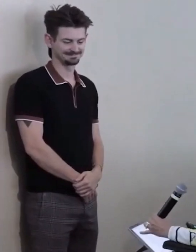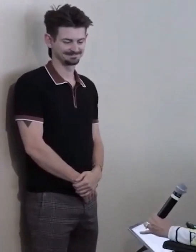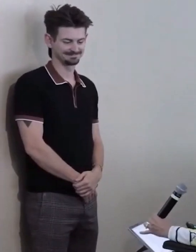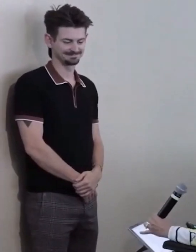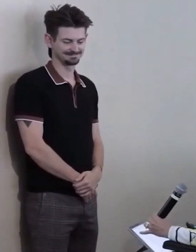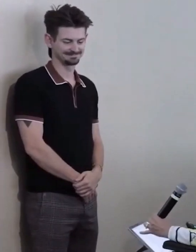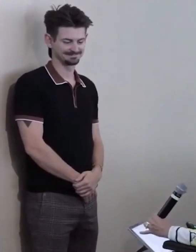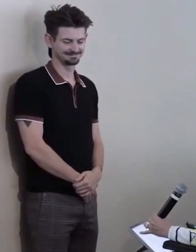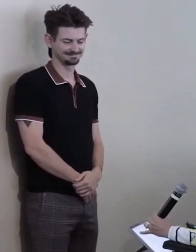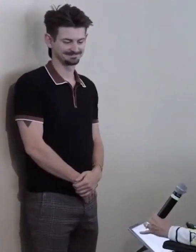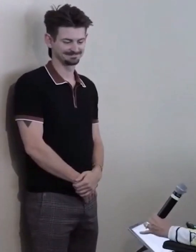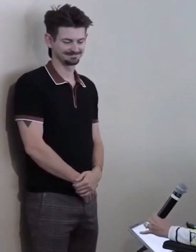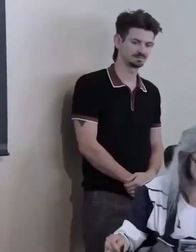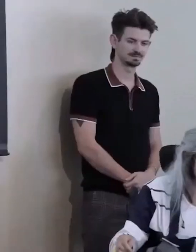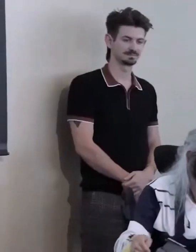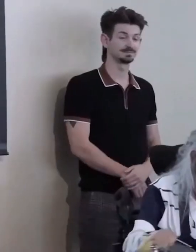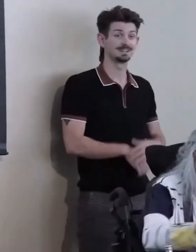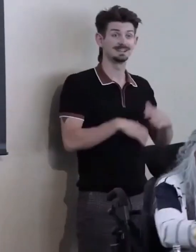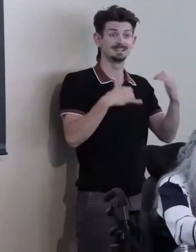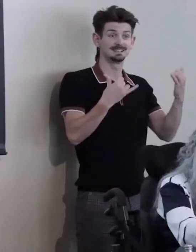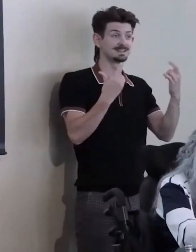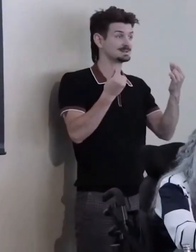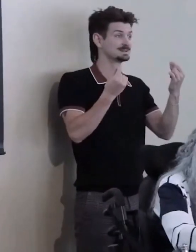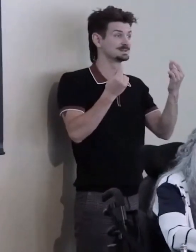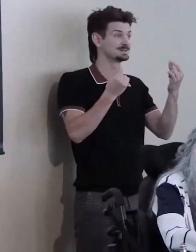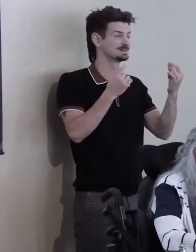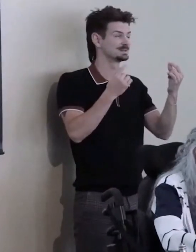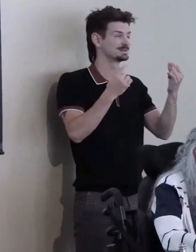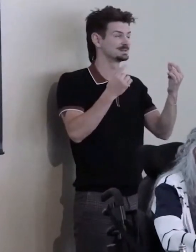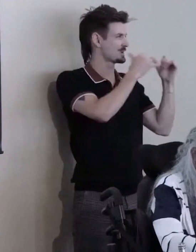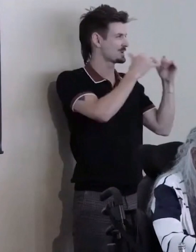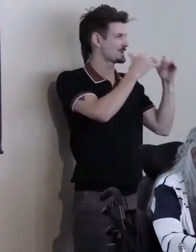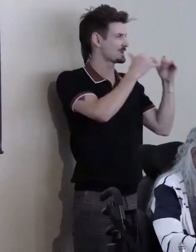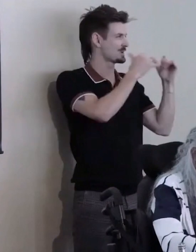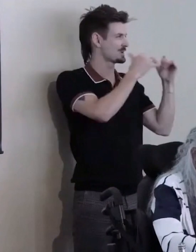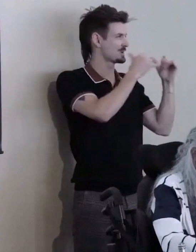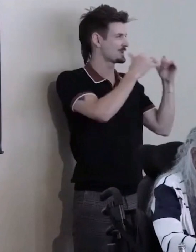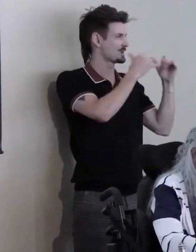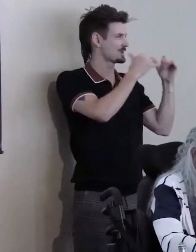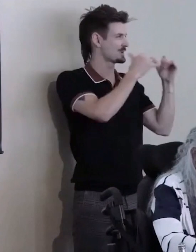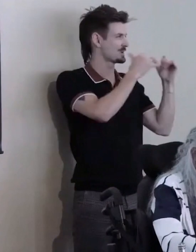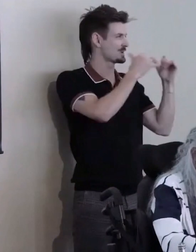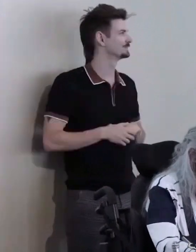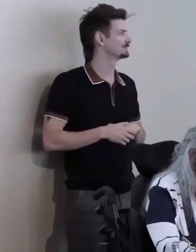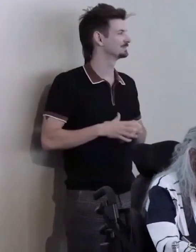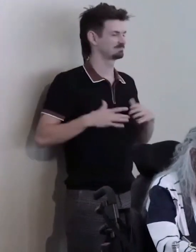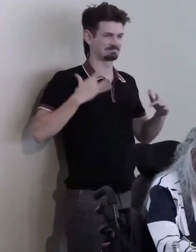Now we get to do the awards... Uhmm... So I am... I am excited to present the first award